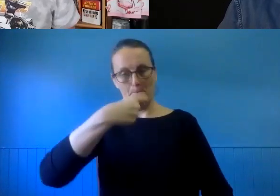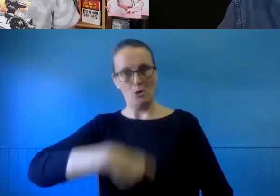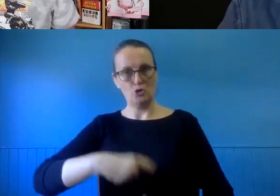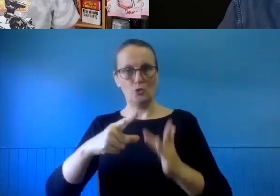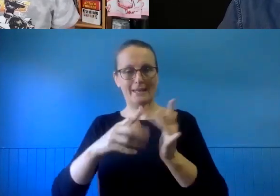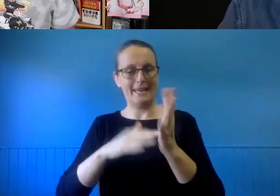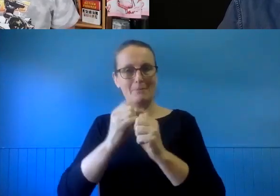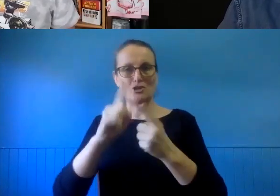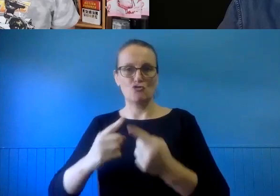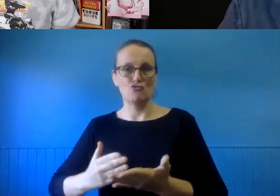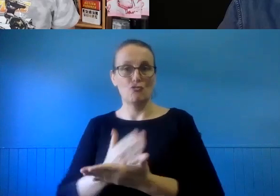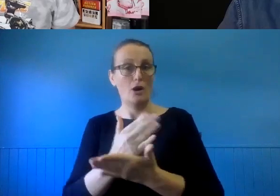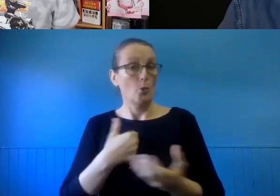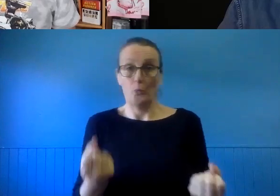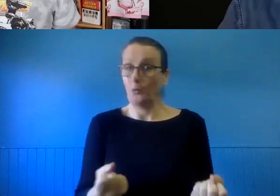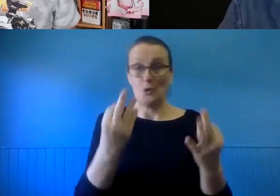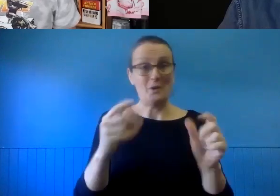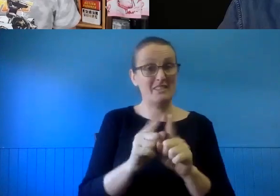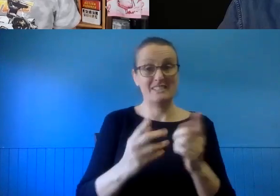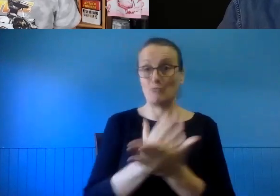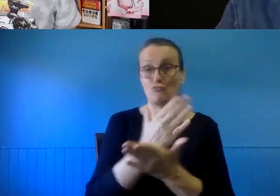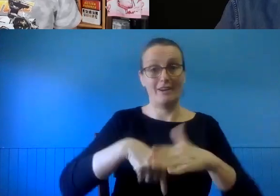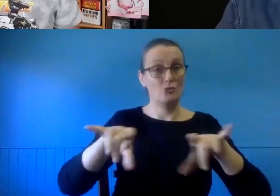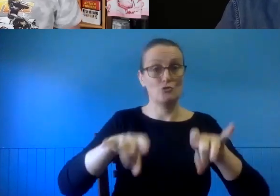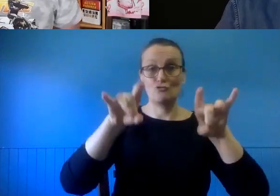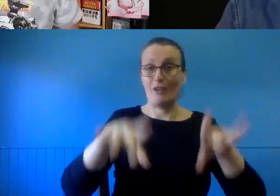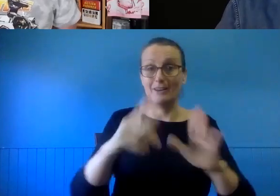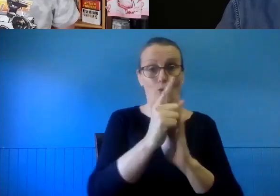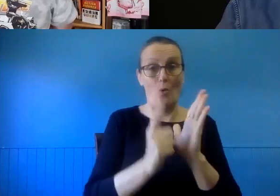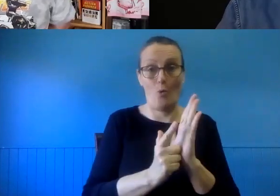We don't have a similar right in Australia.